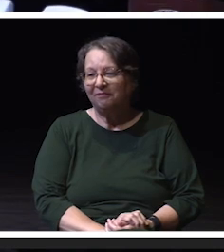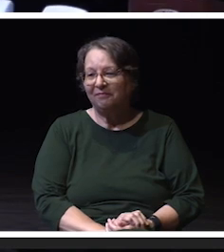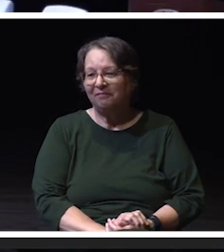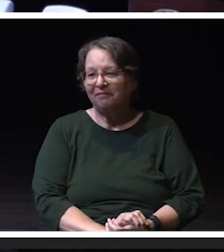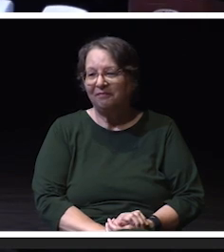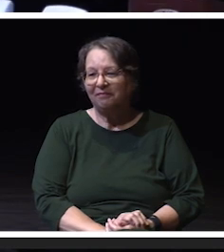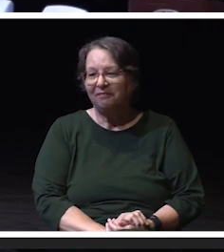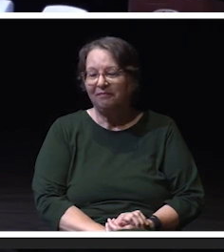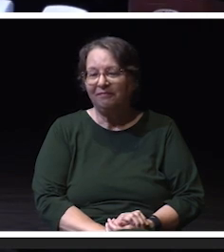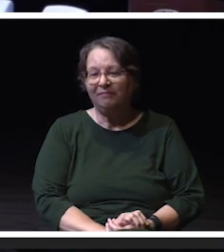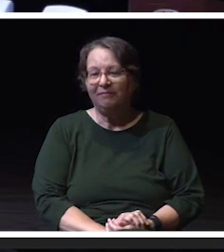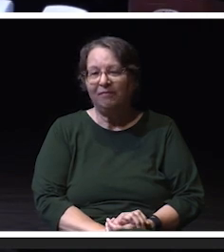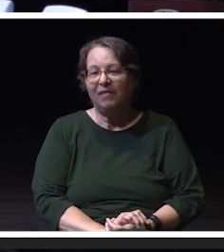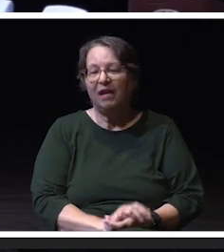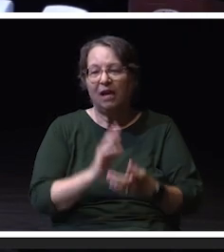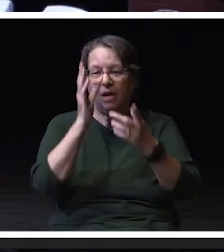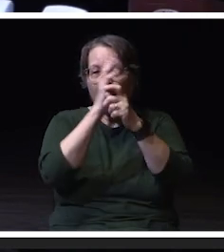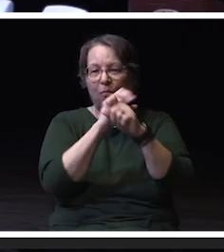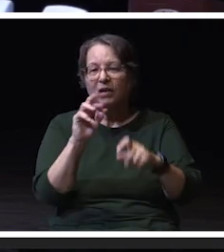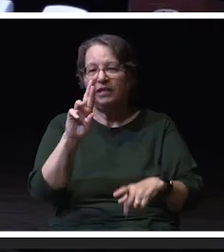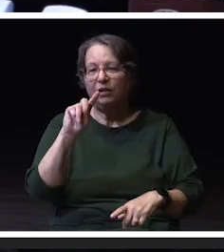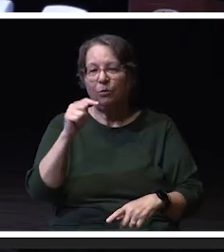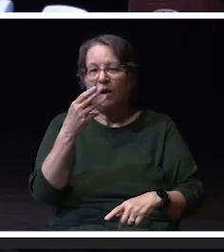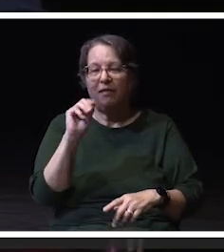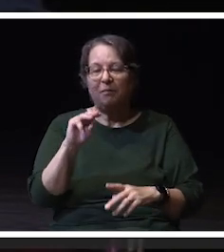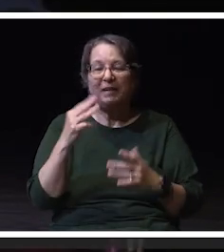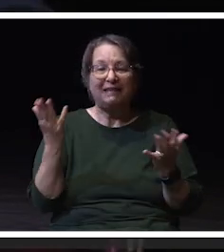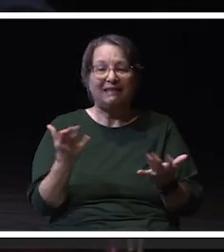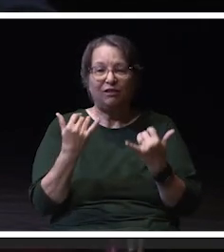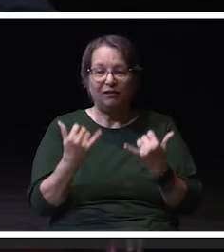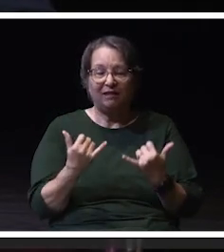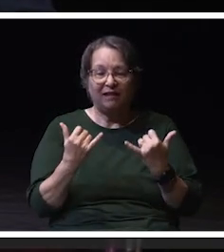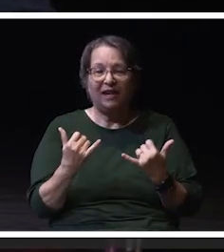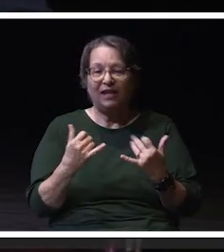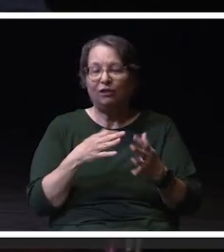President Rothman will be on our campus today to share more about this proposal